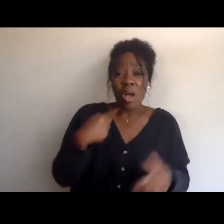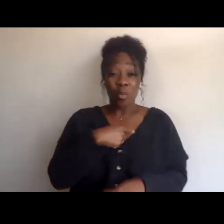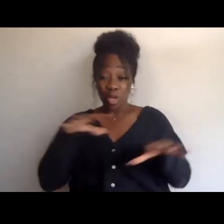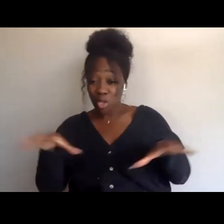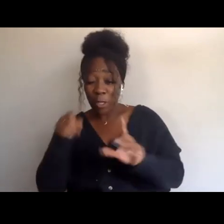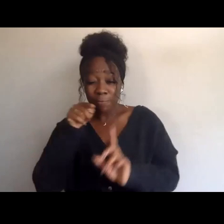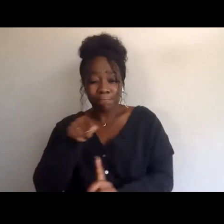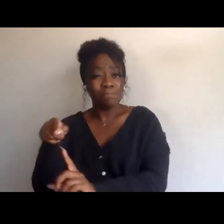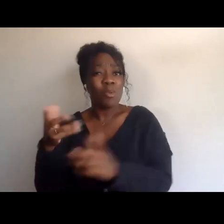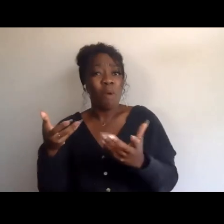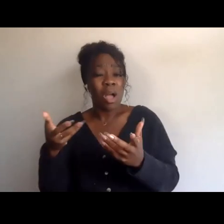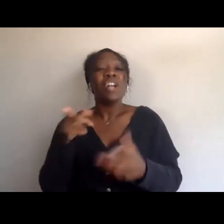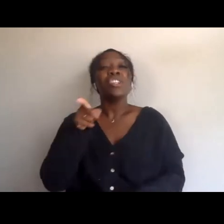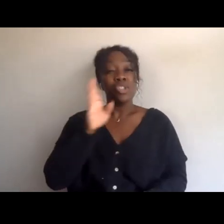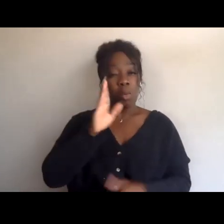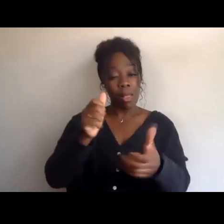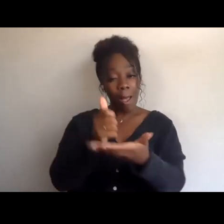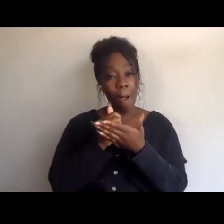So I'd like to introduce Thandiwe Abdullah.